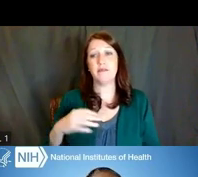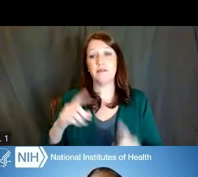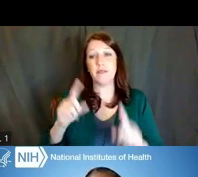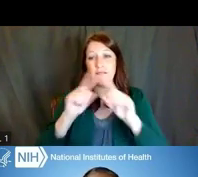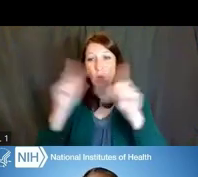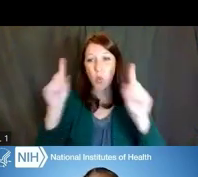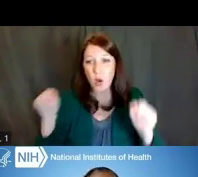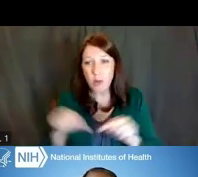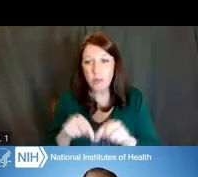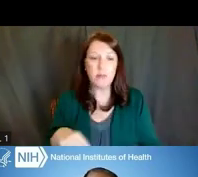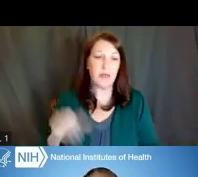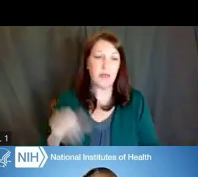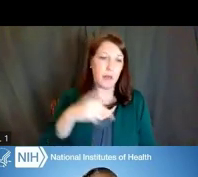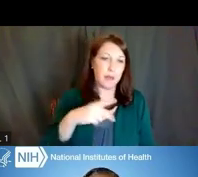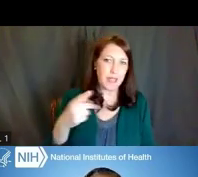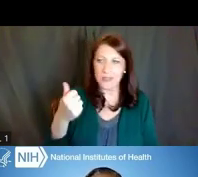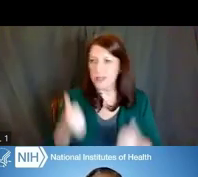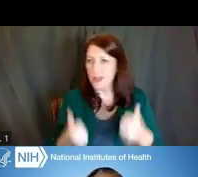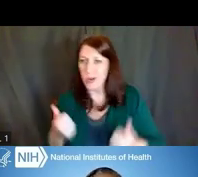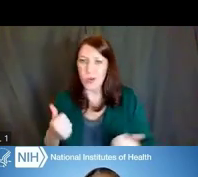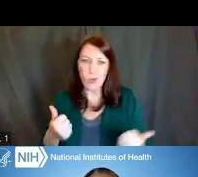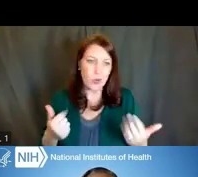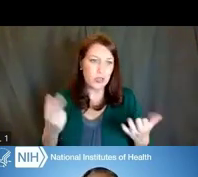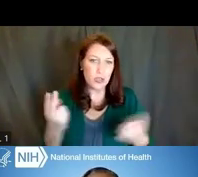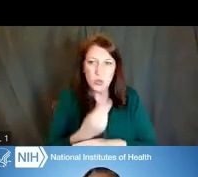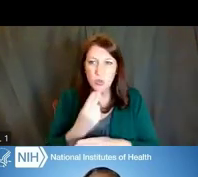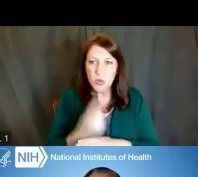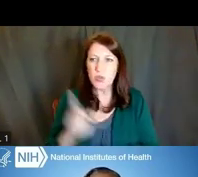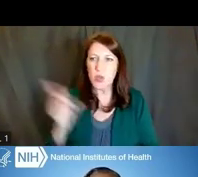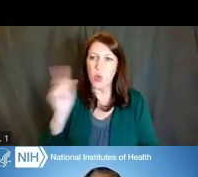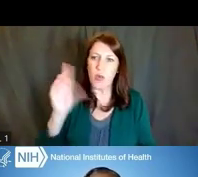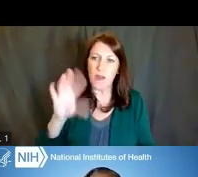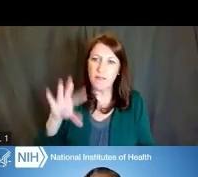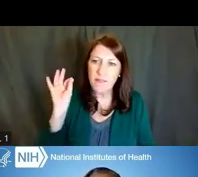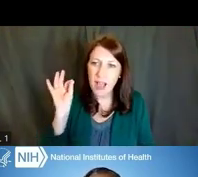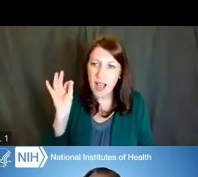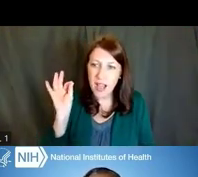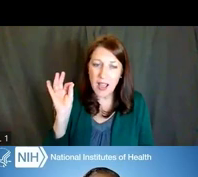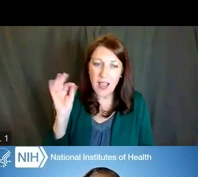which ones should I be using and where do I find them? Also, frequently asked questions,